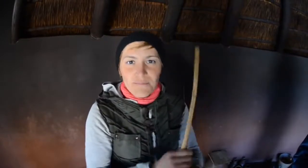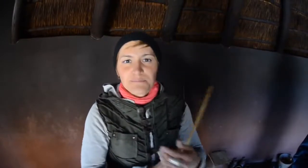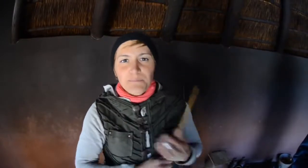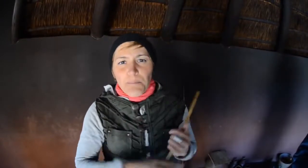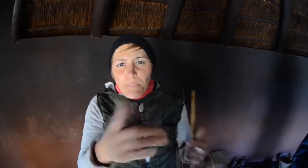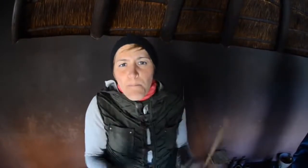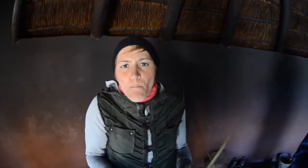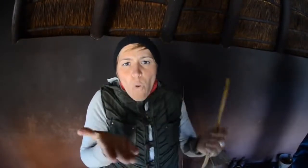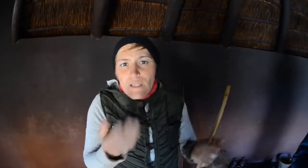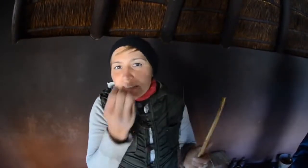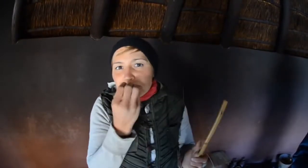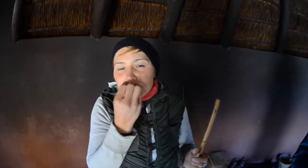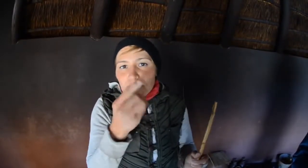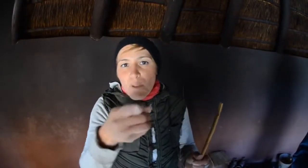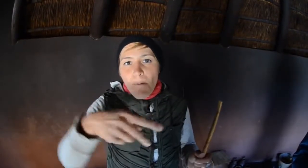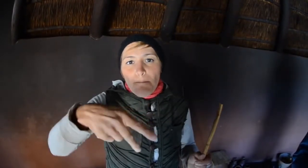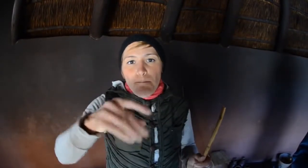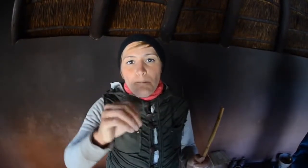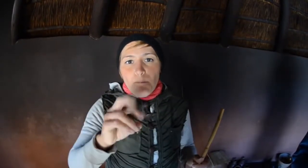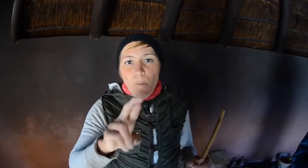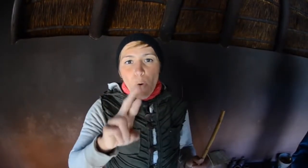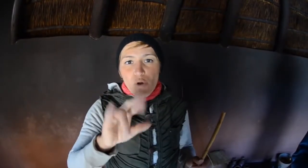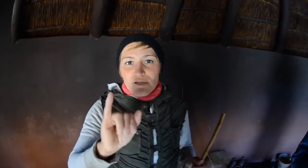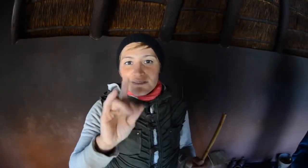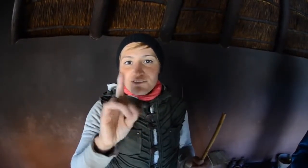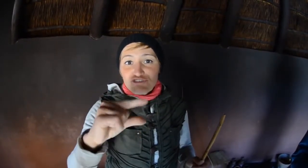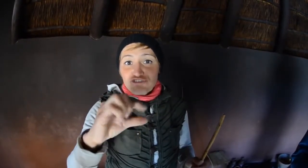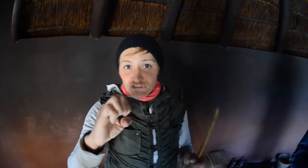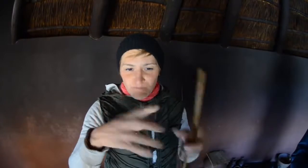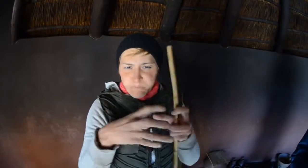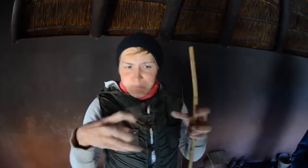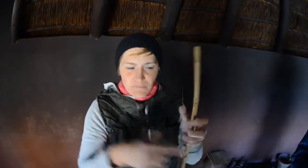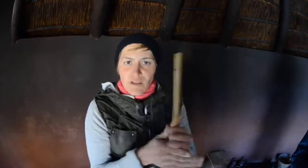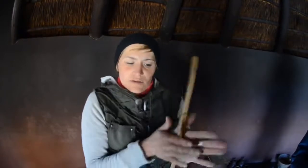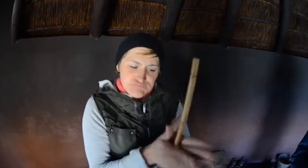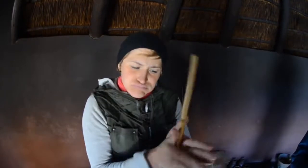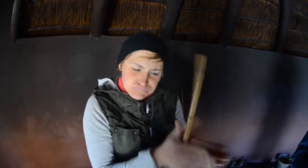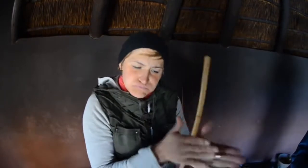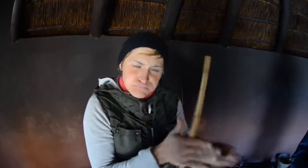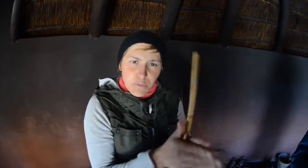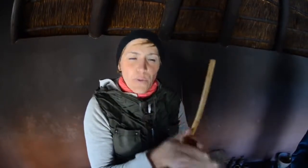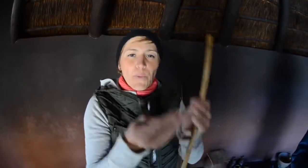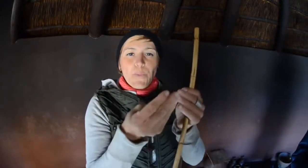porridge for breakfast in the morning by grinding